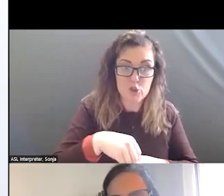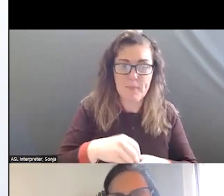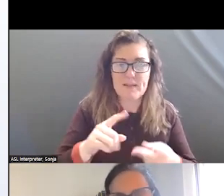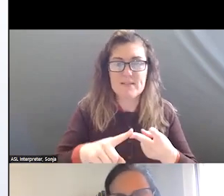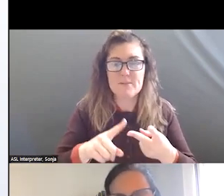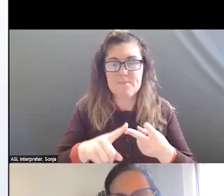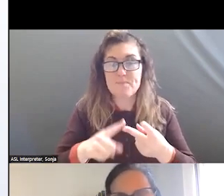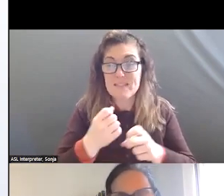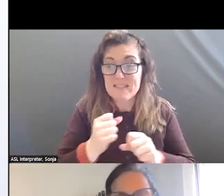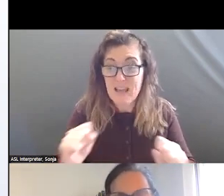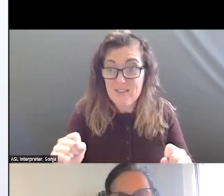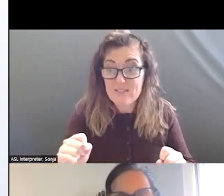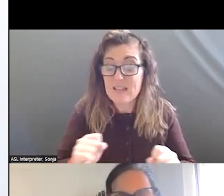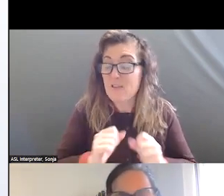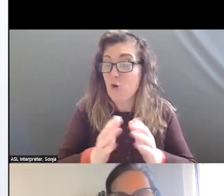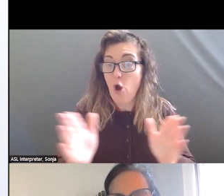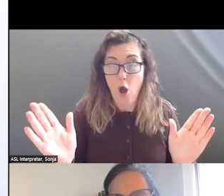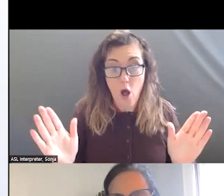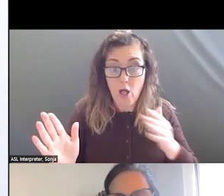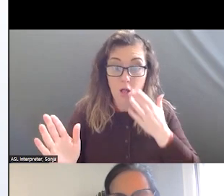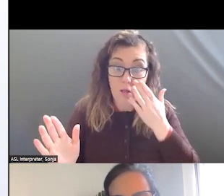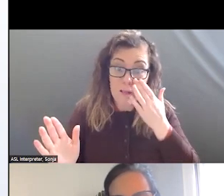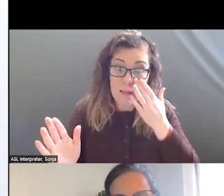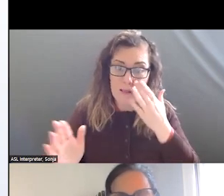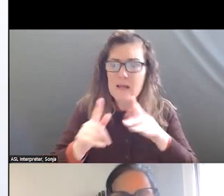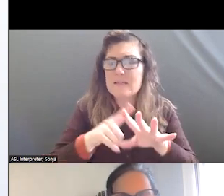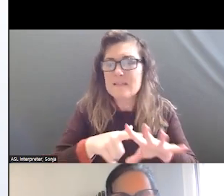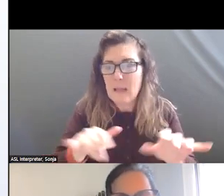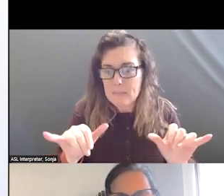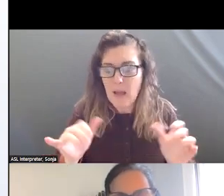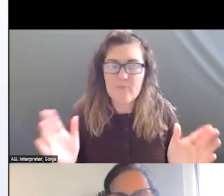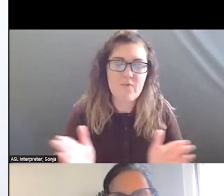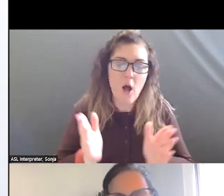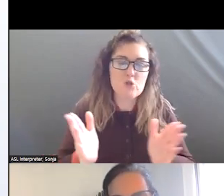SAFETY FOR ALL WHILE WE ARE FOSTERING PEOPLE'S RECOVERY.